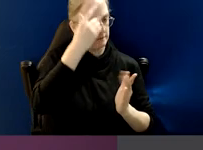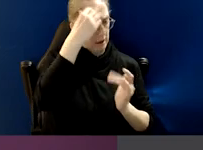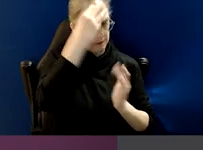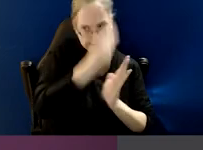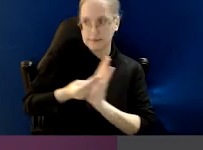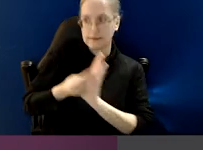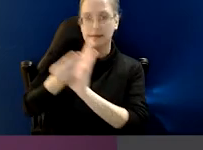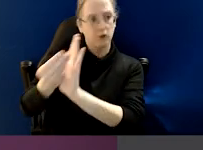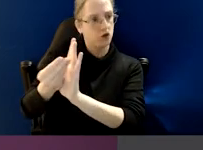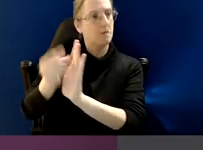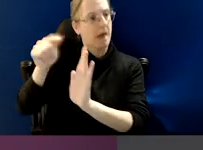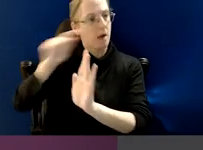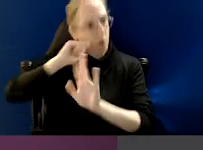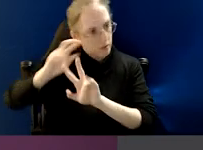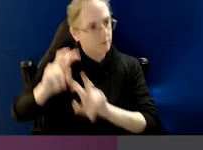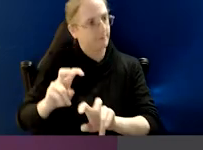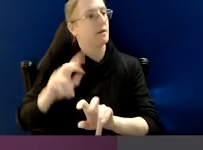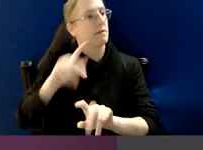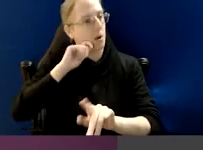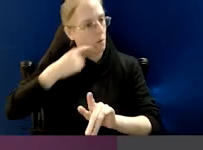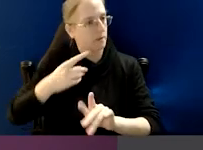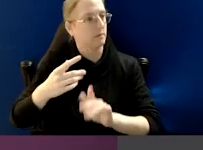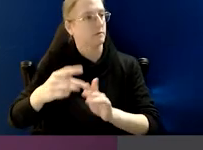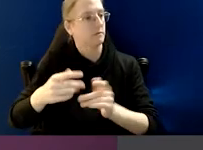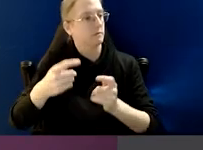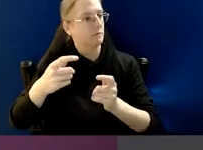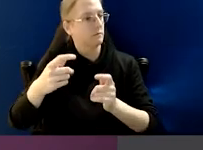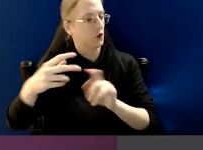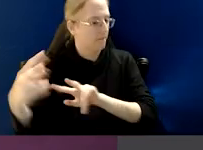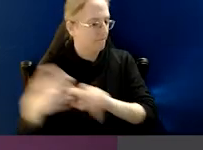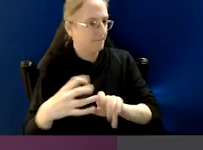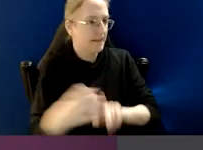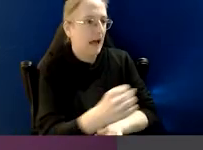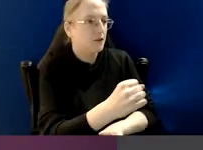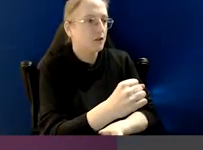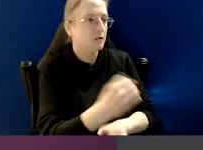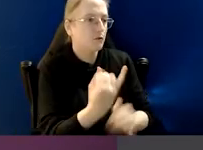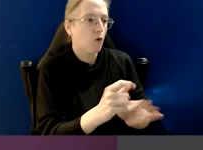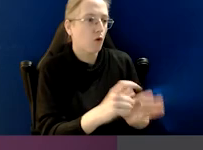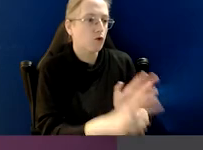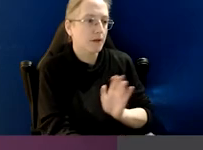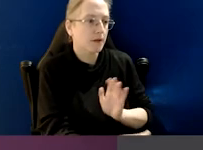It's more visible that corrupt conduct will be exposed.